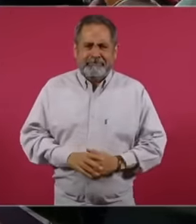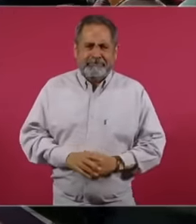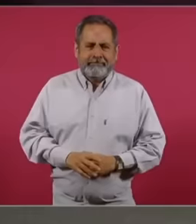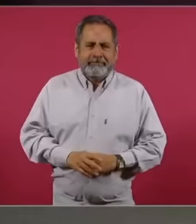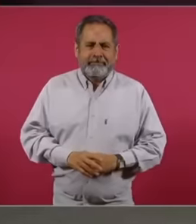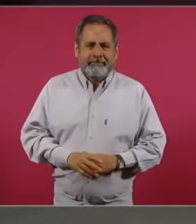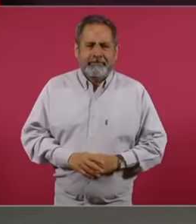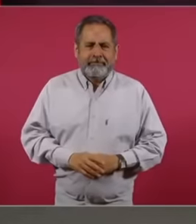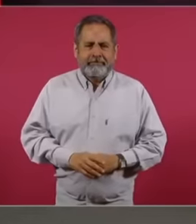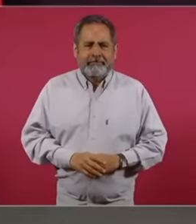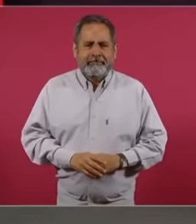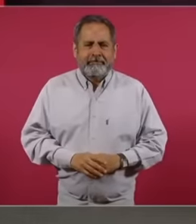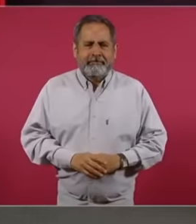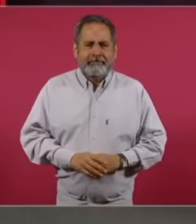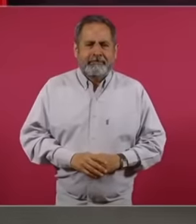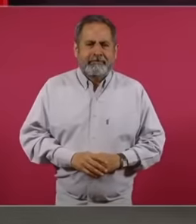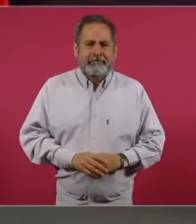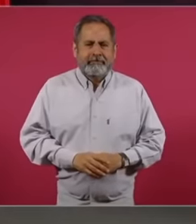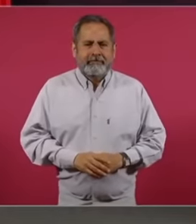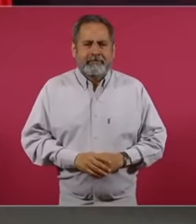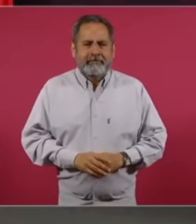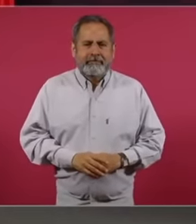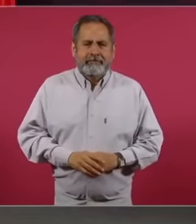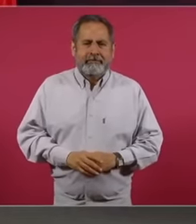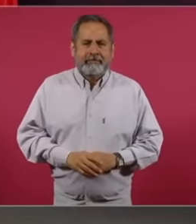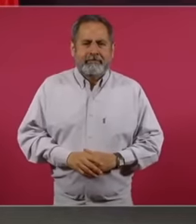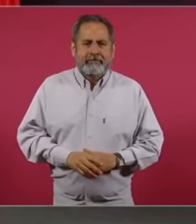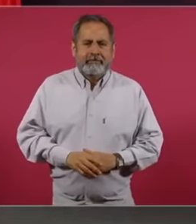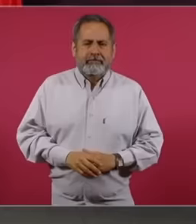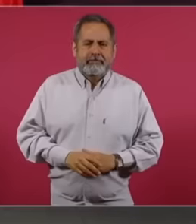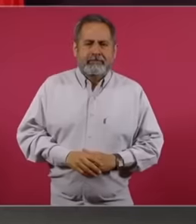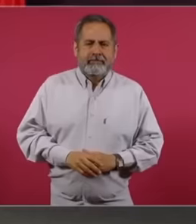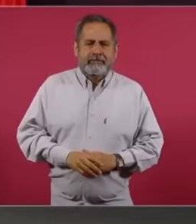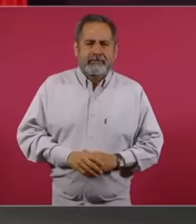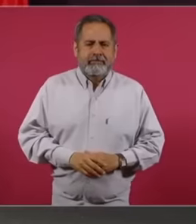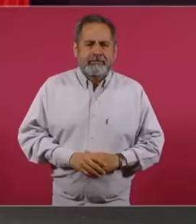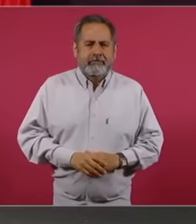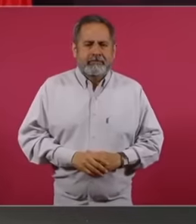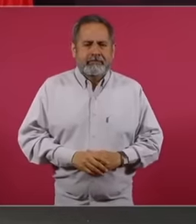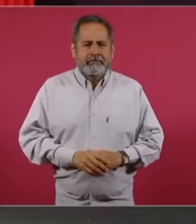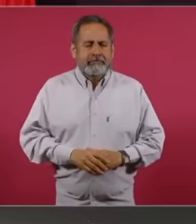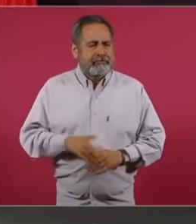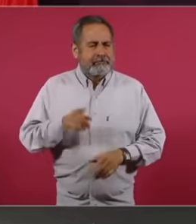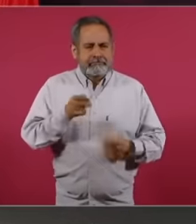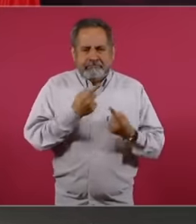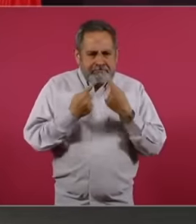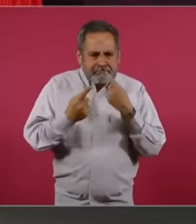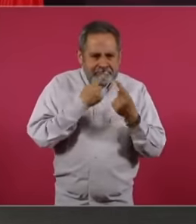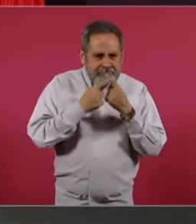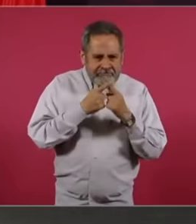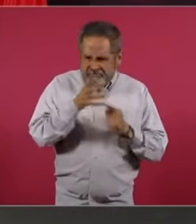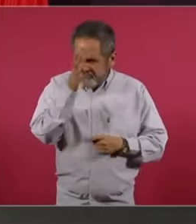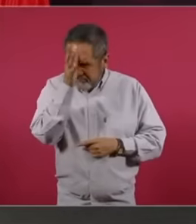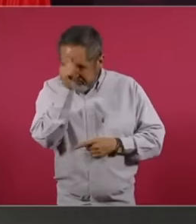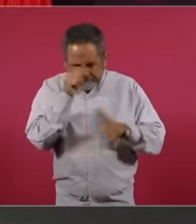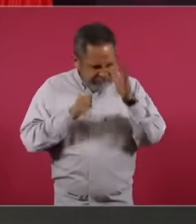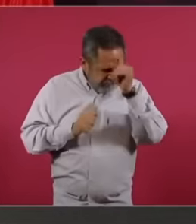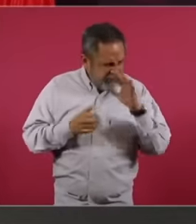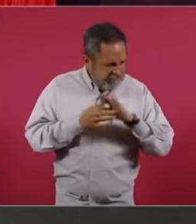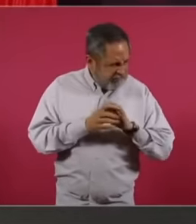and surely agreements will be reached that, by the way,